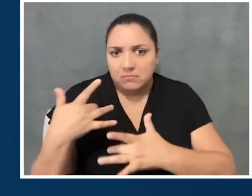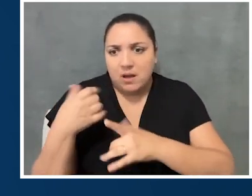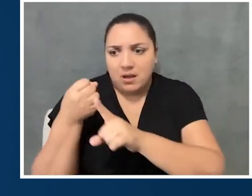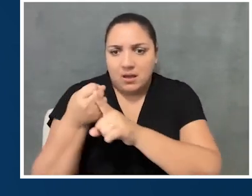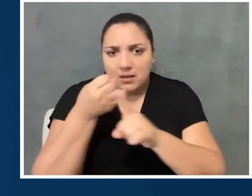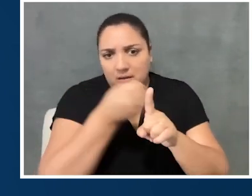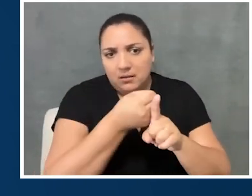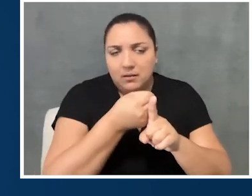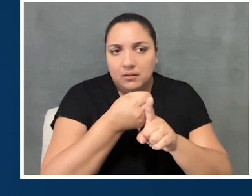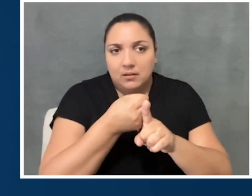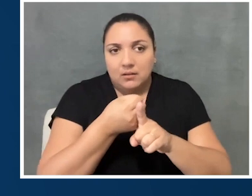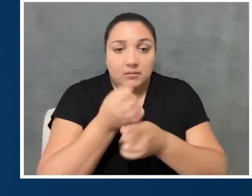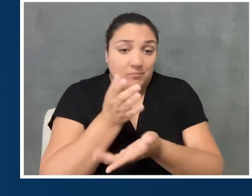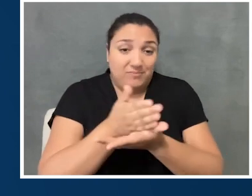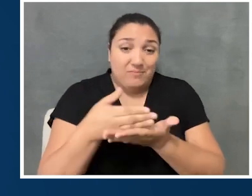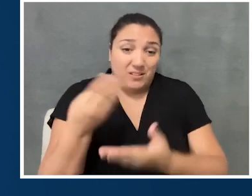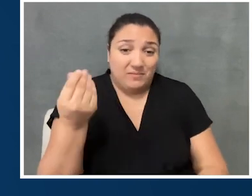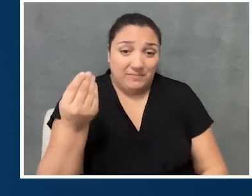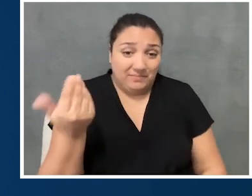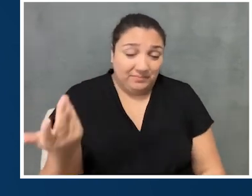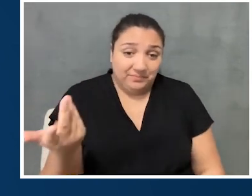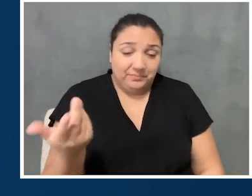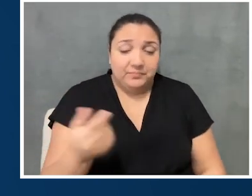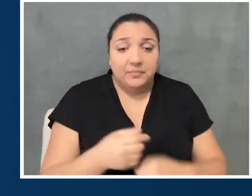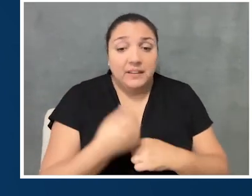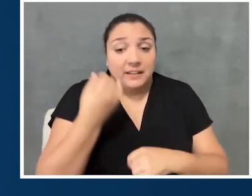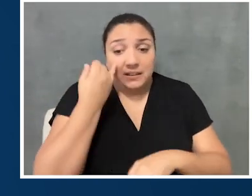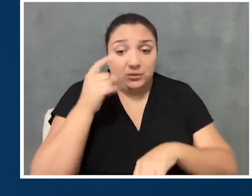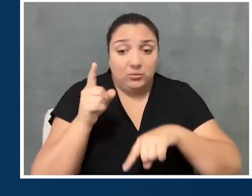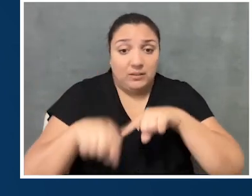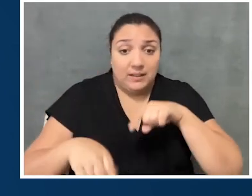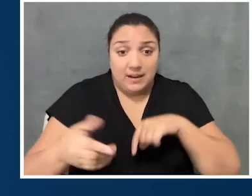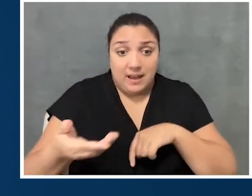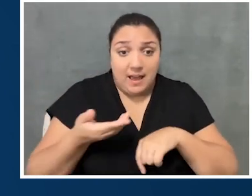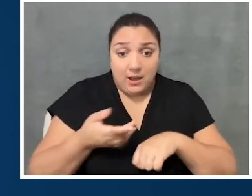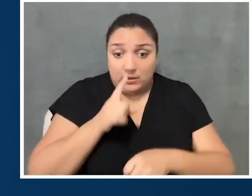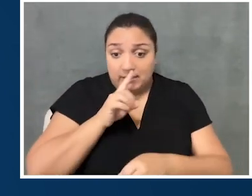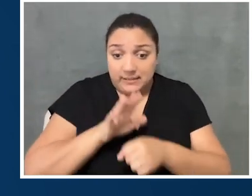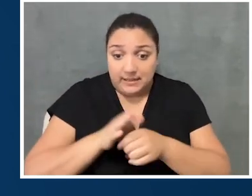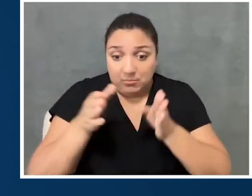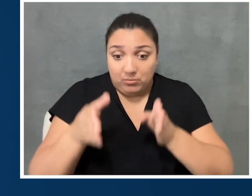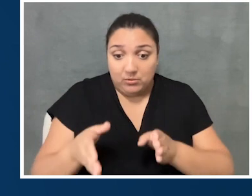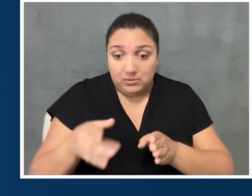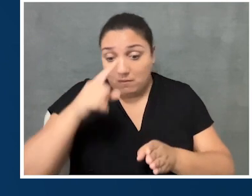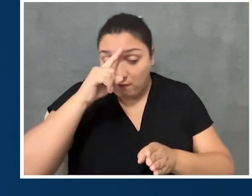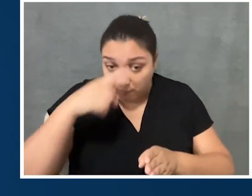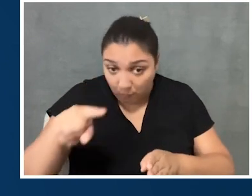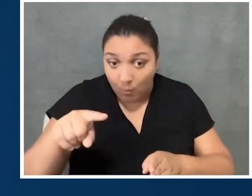I mean, if someone doesn't have the ability to hire a dedicated person to really be looking at accessibility